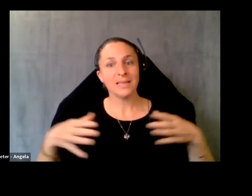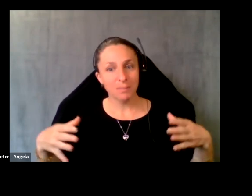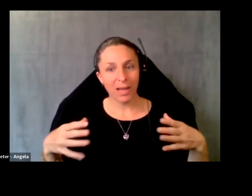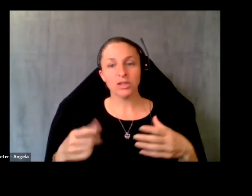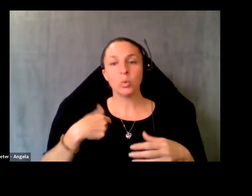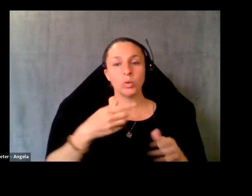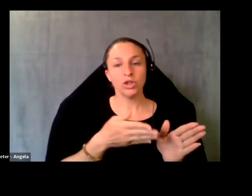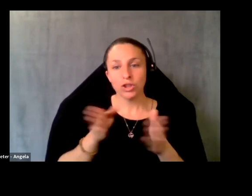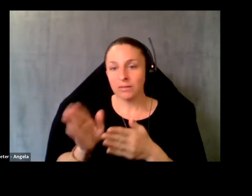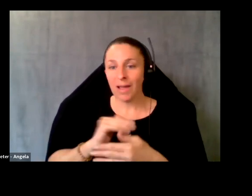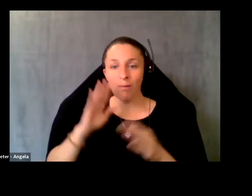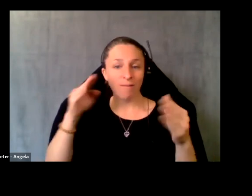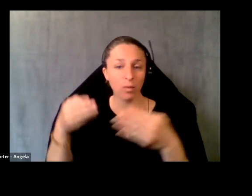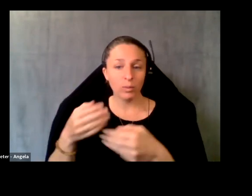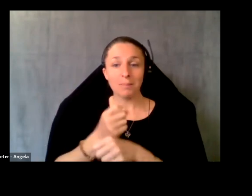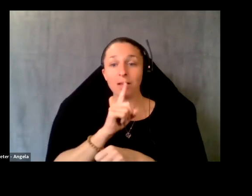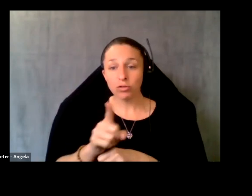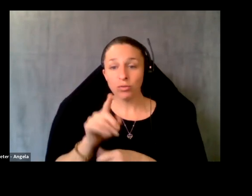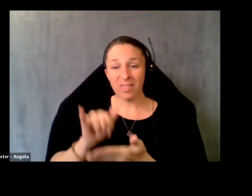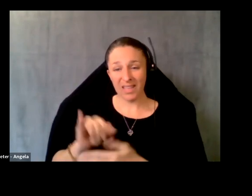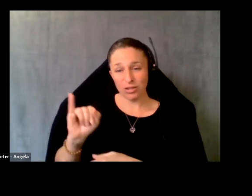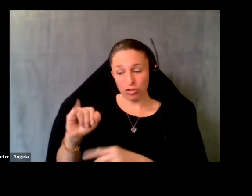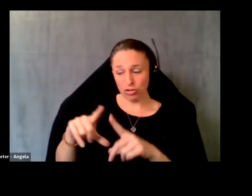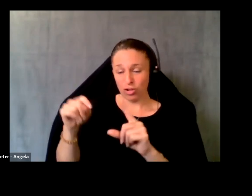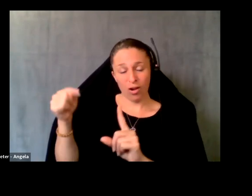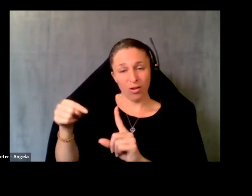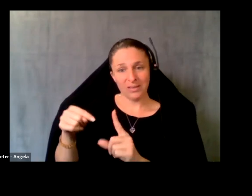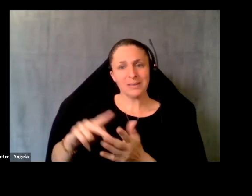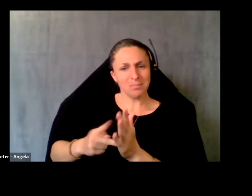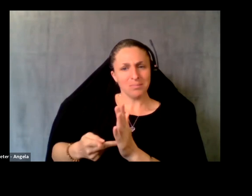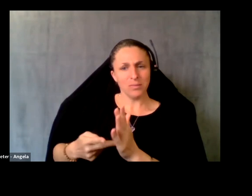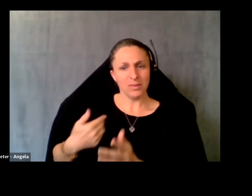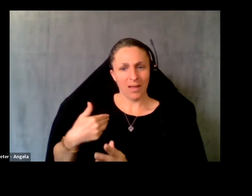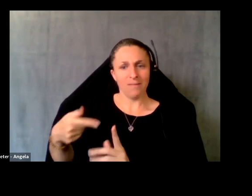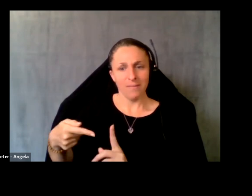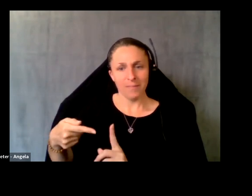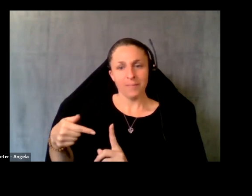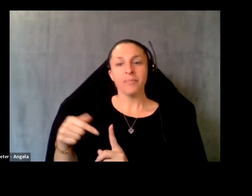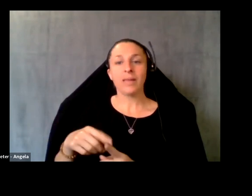shifted our focus to making sure that insurance card is meaningful, and that includes making sure